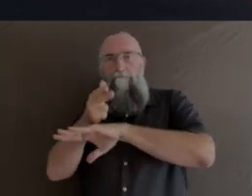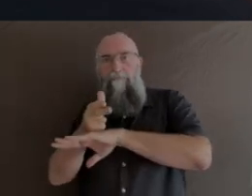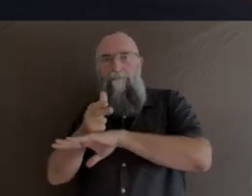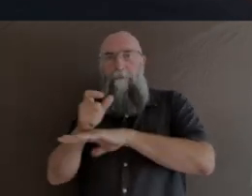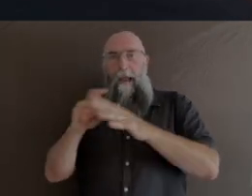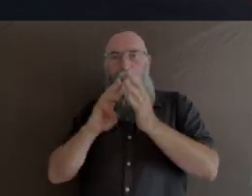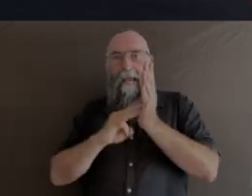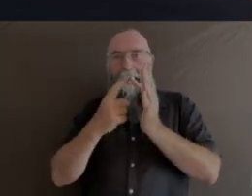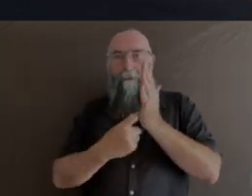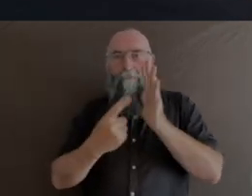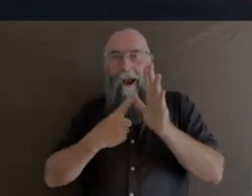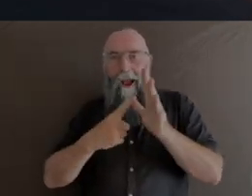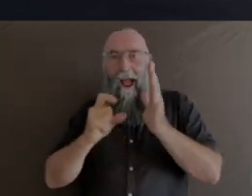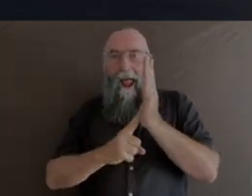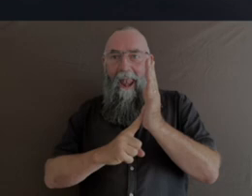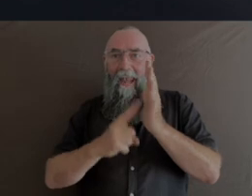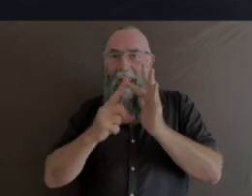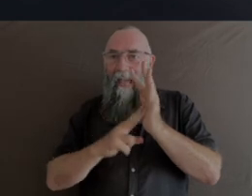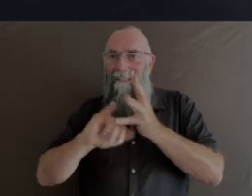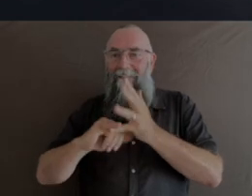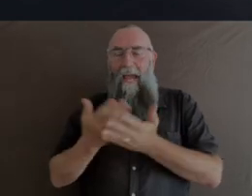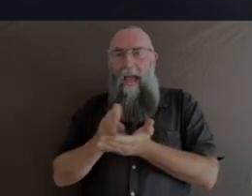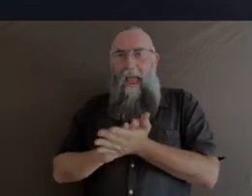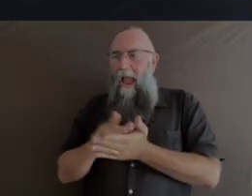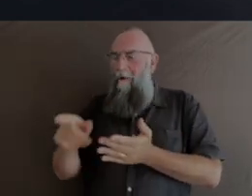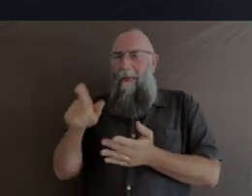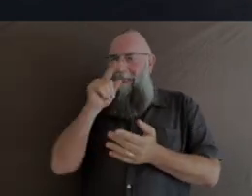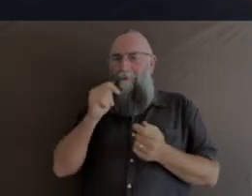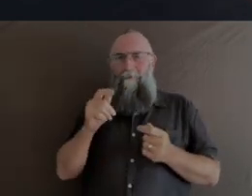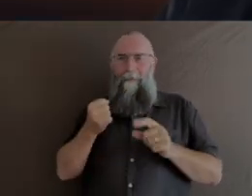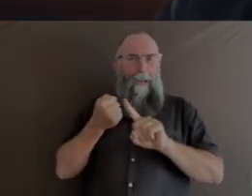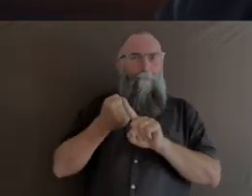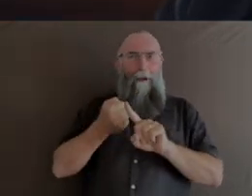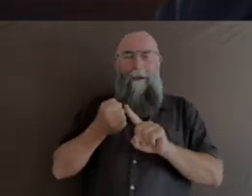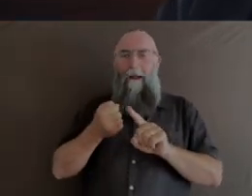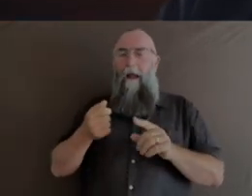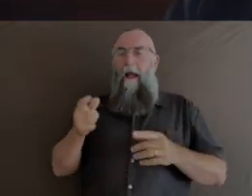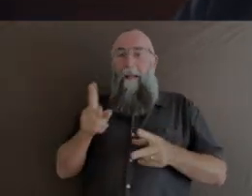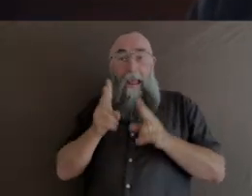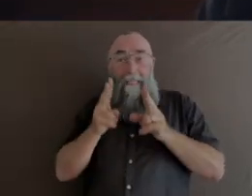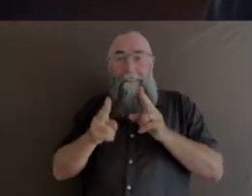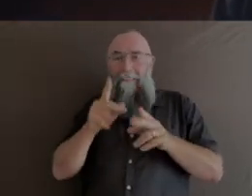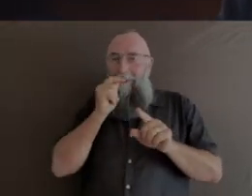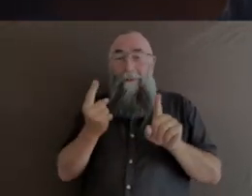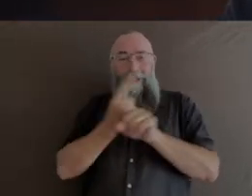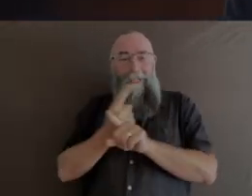how the edit could shape and change the choreography. Let's start here with this beautiful,